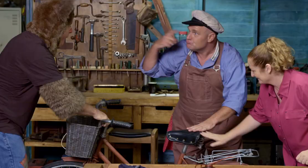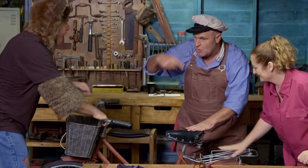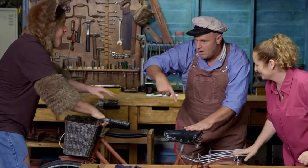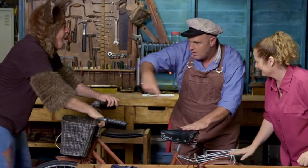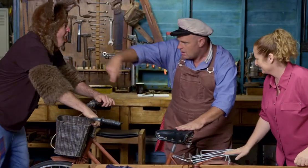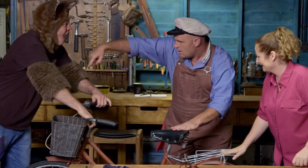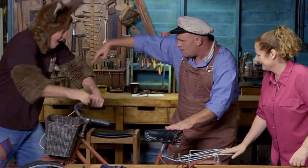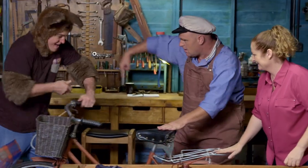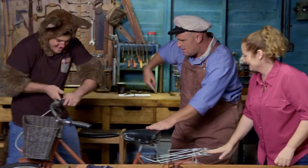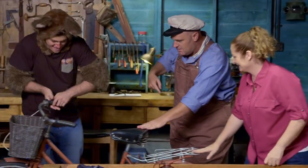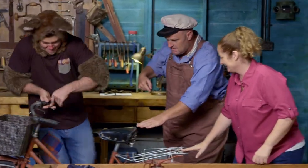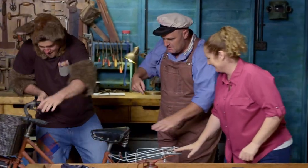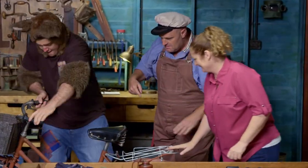Just take it for a bit of a spin.